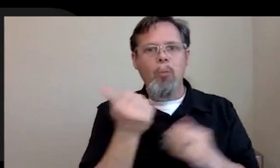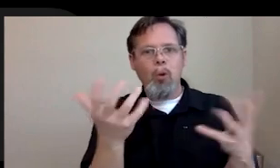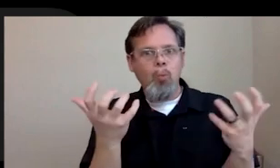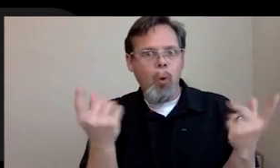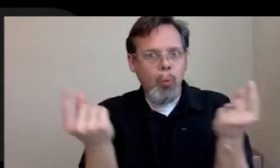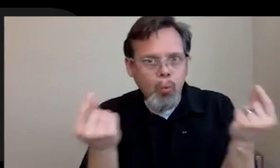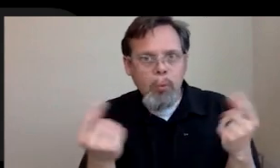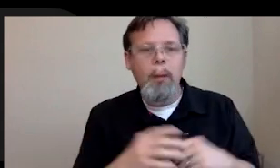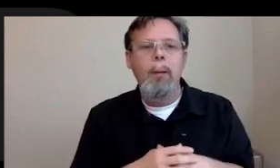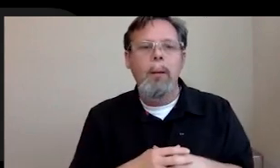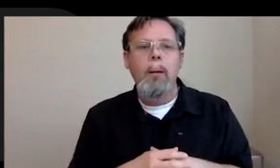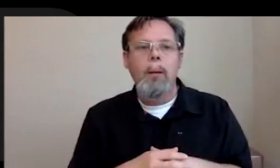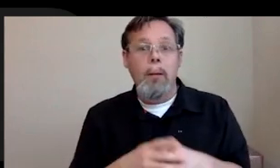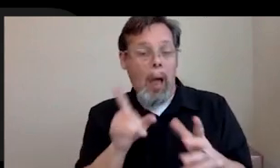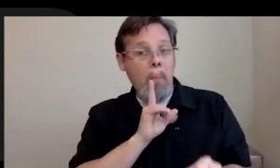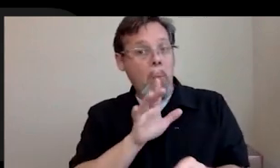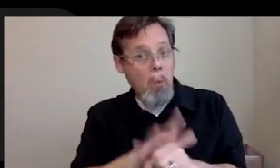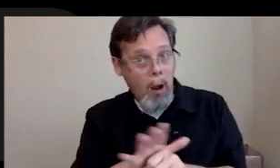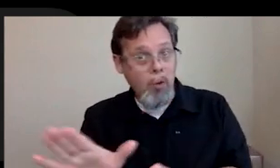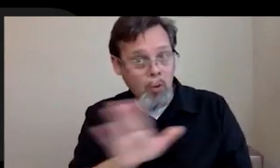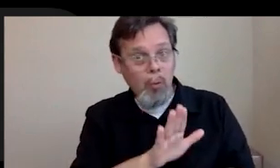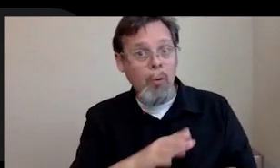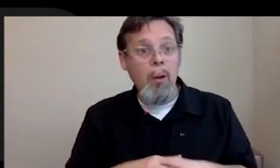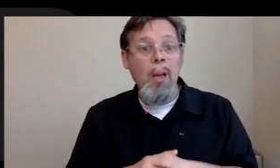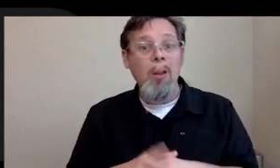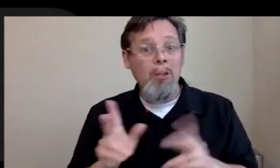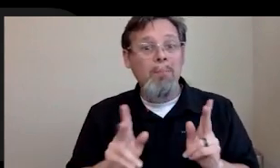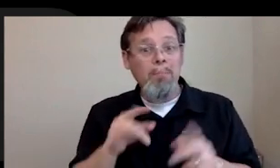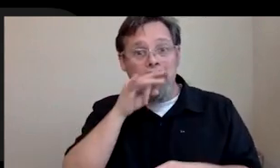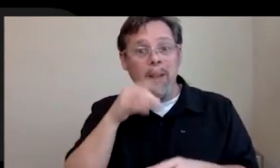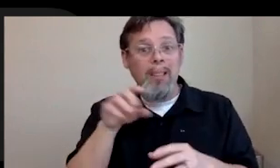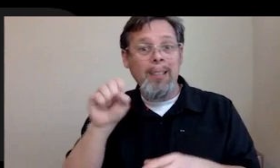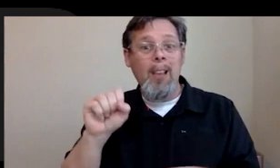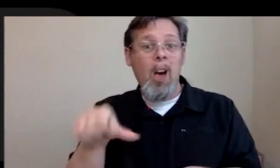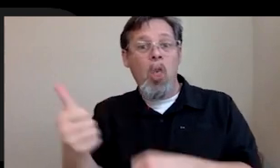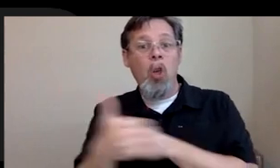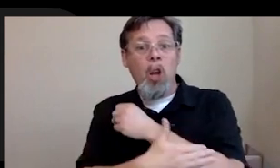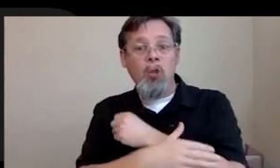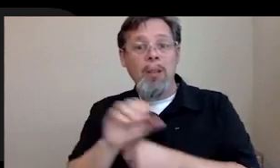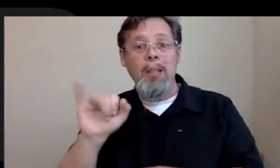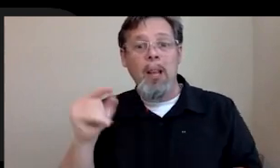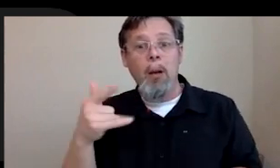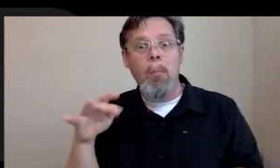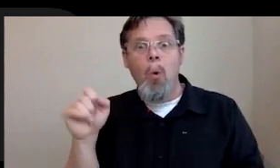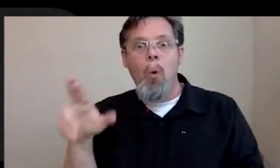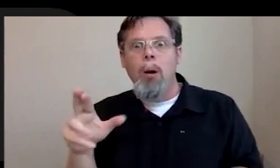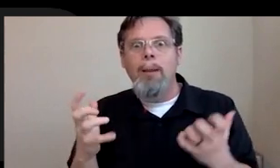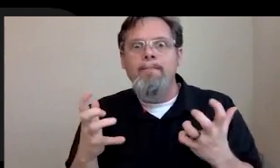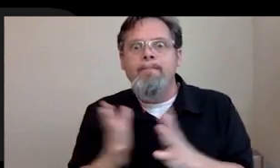because I promise you, there's kids in Singapore right now that all they have to look forward to is when they get to do their art. And all that they